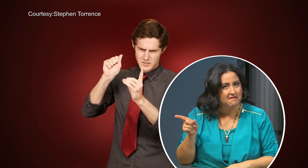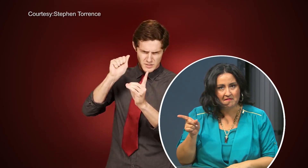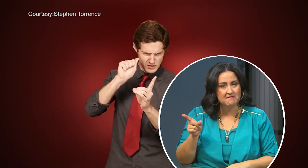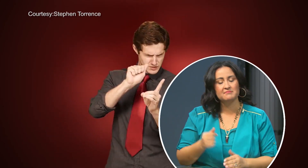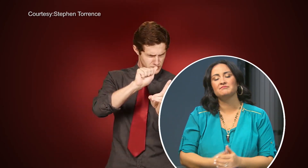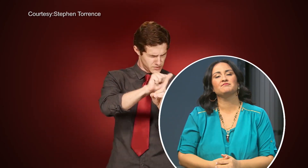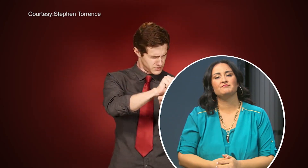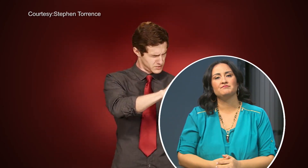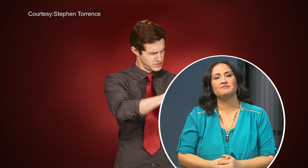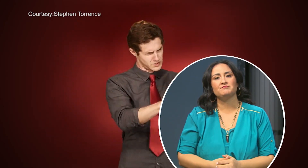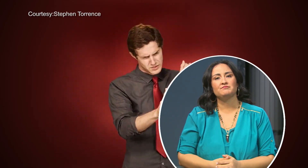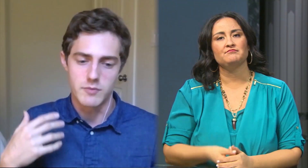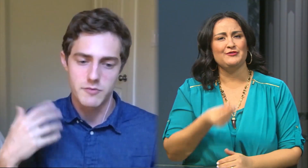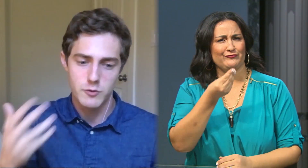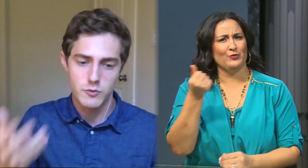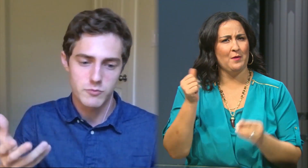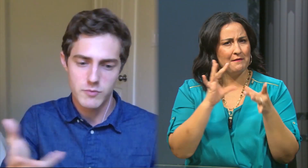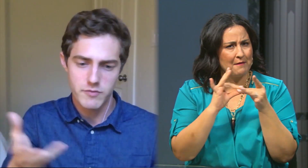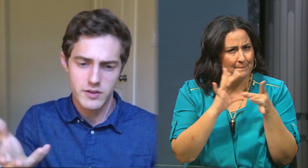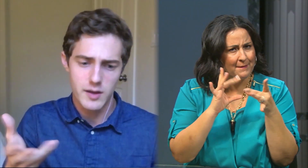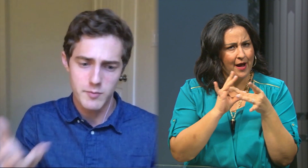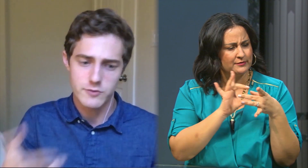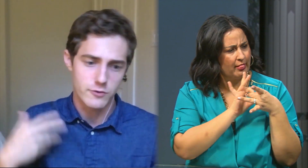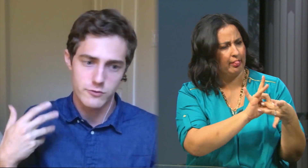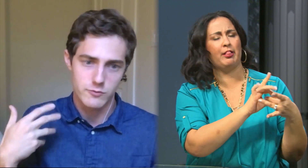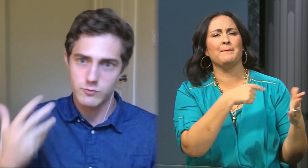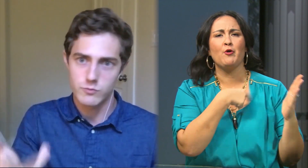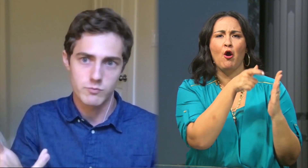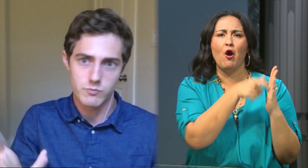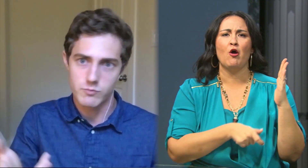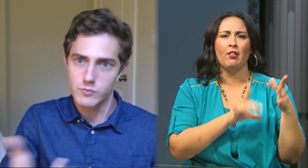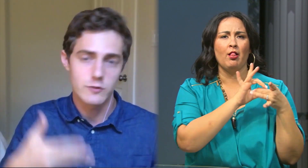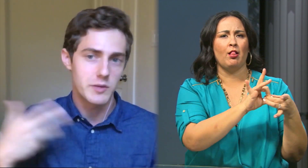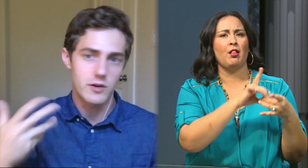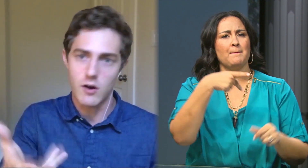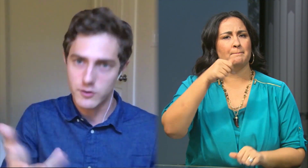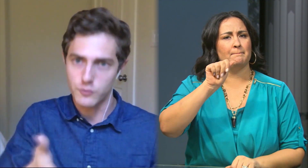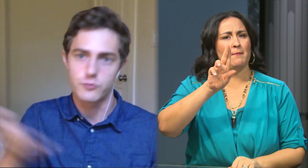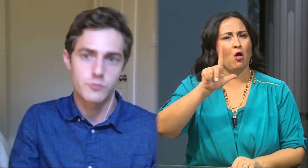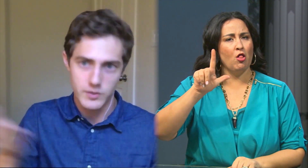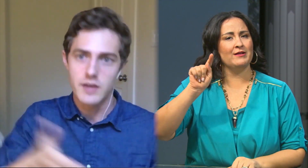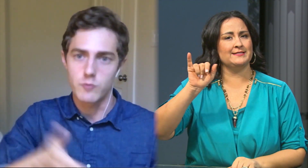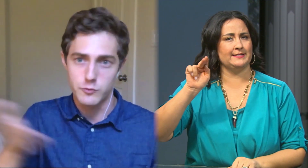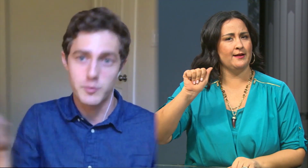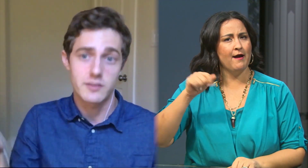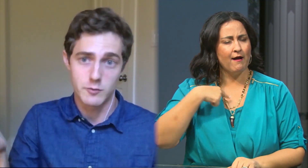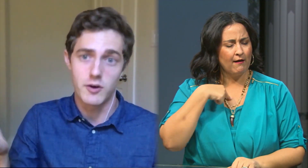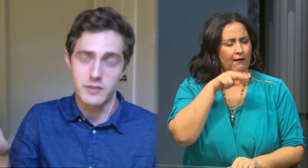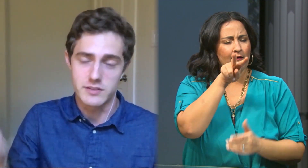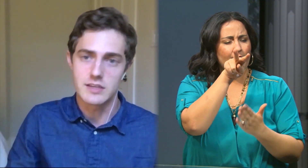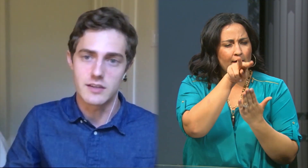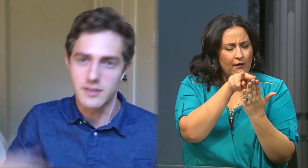Stephen: “A few of the commenters linked me to articles responding to Paul and Tina.